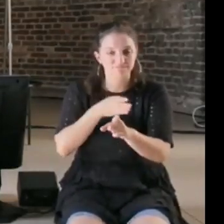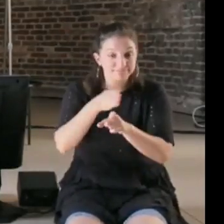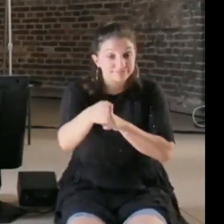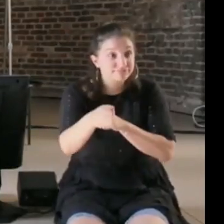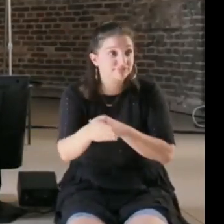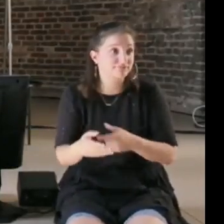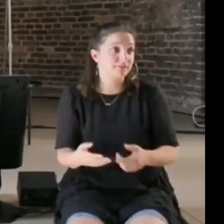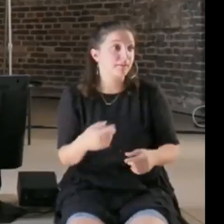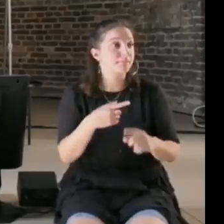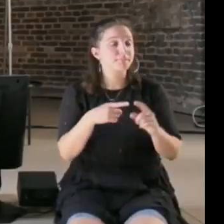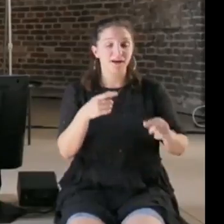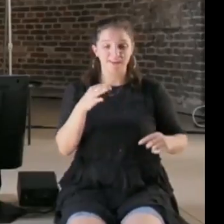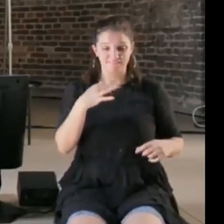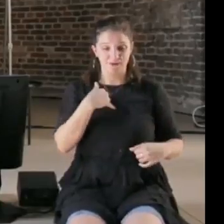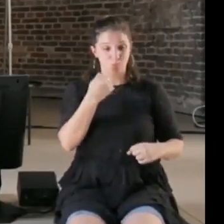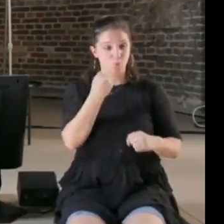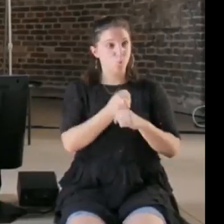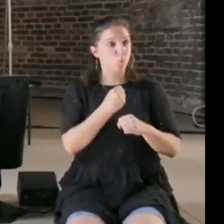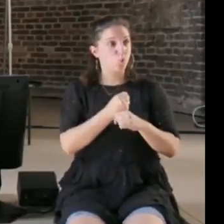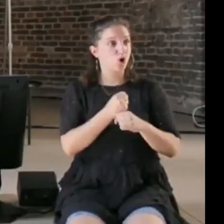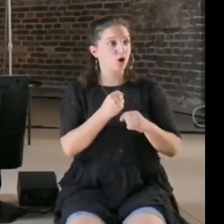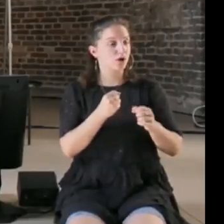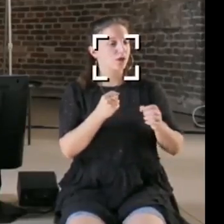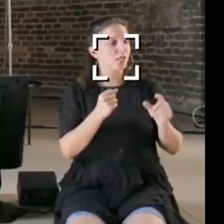spaces it's very difficult to get funding, it's very difficult to get a job if there